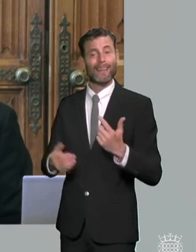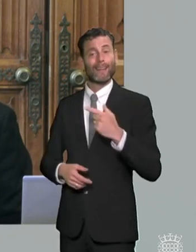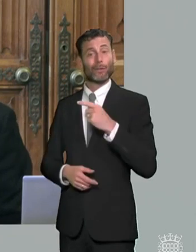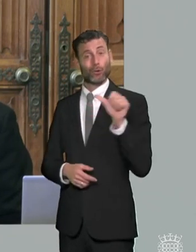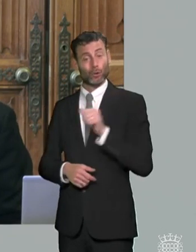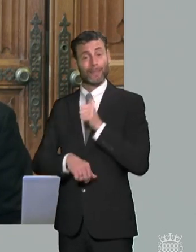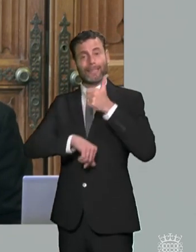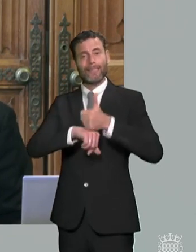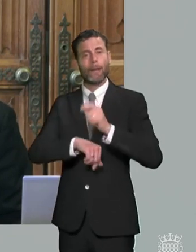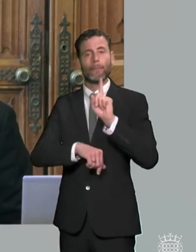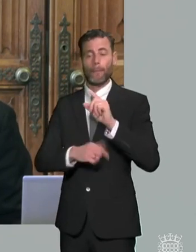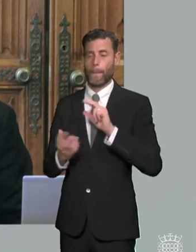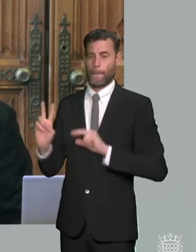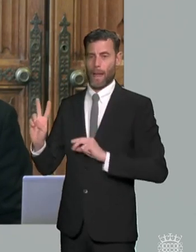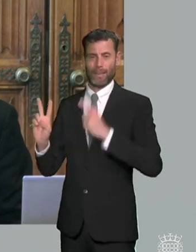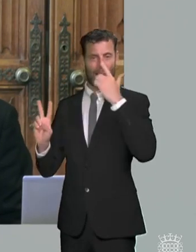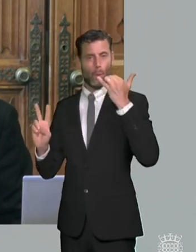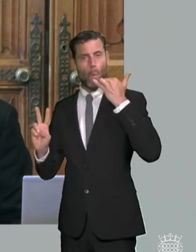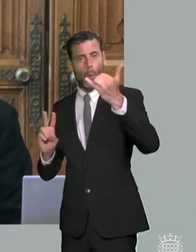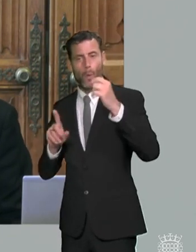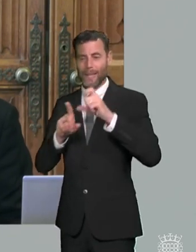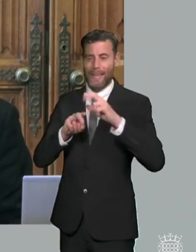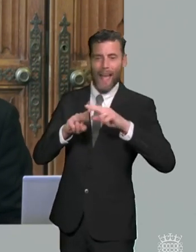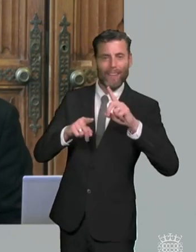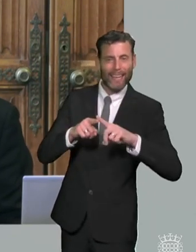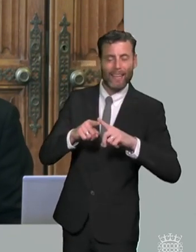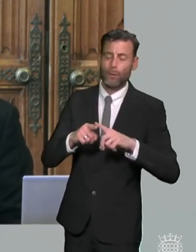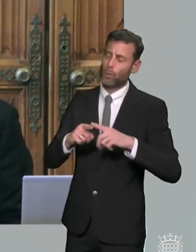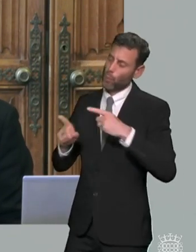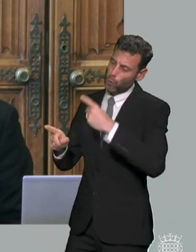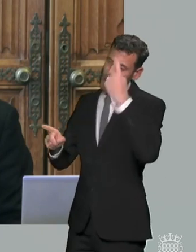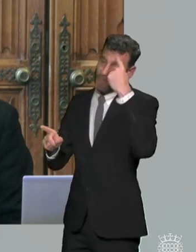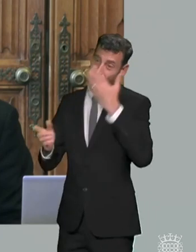do you think about those things both offstead and increasing the powers of the local ombudsman